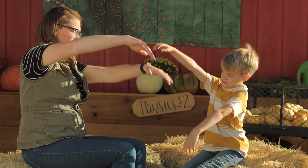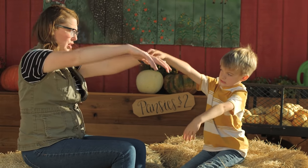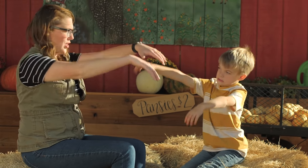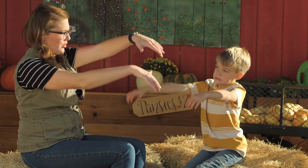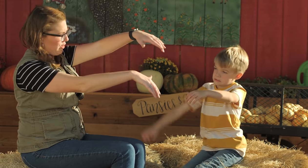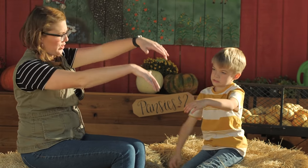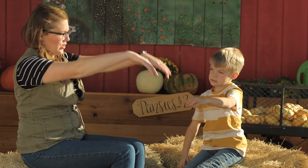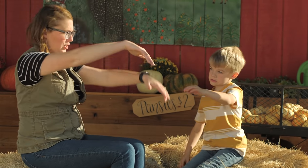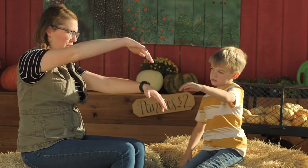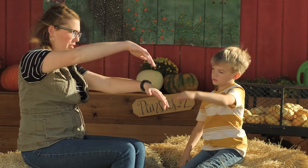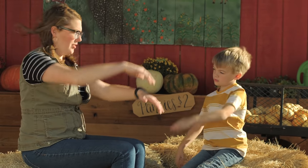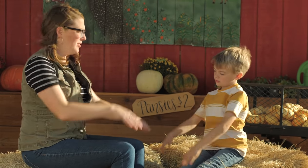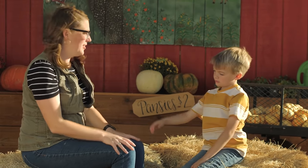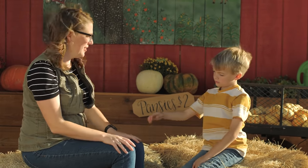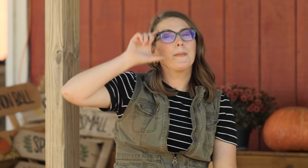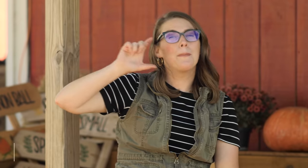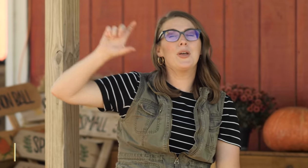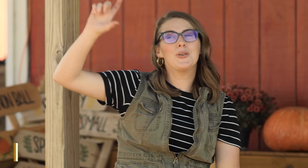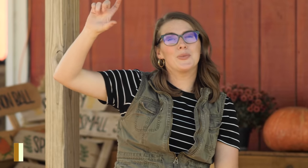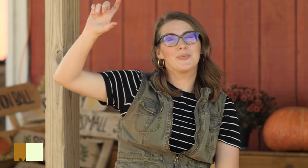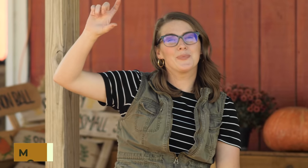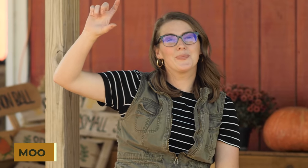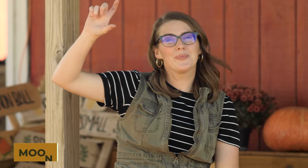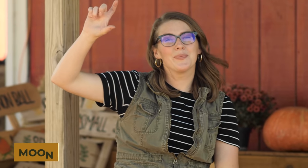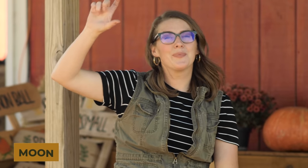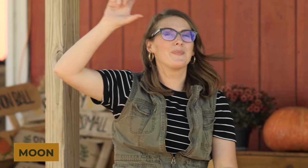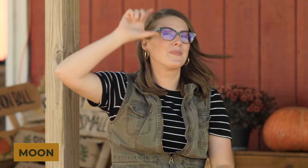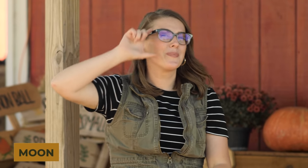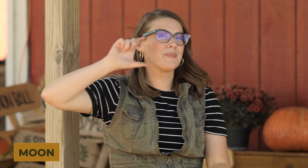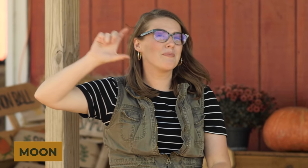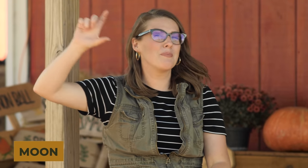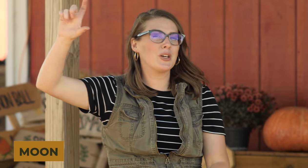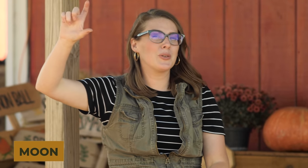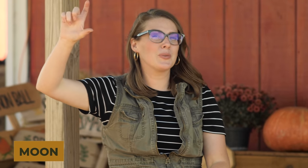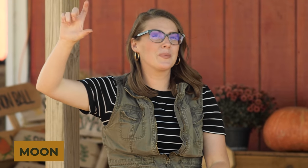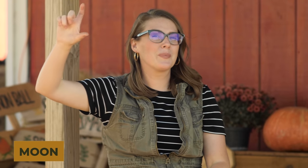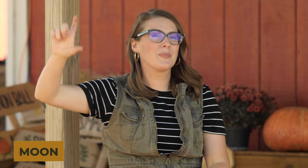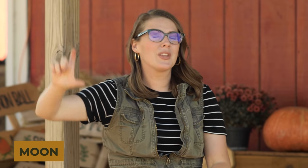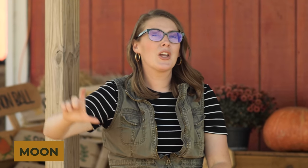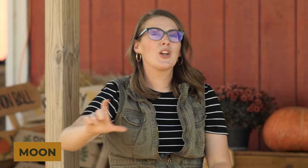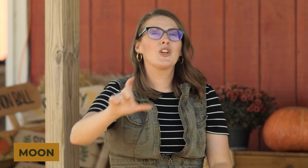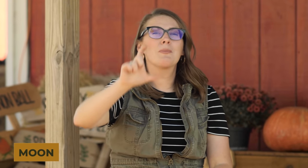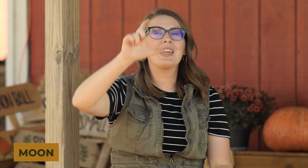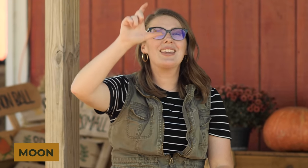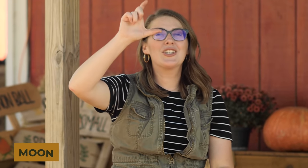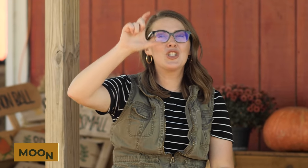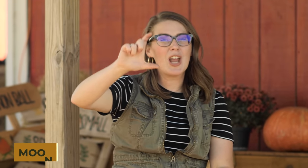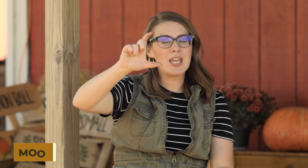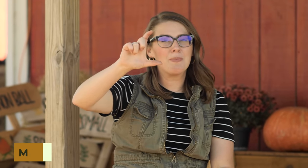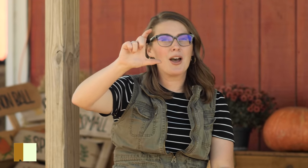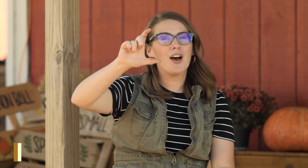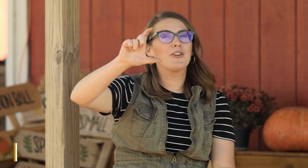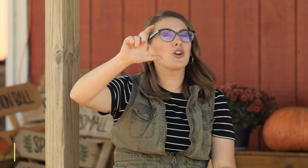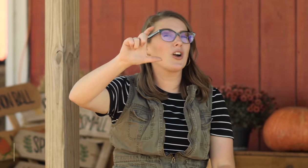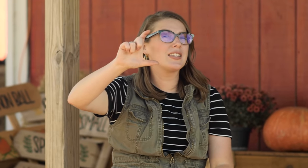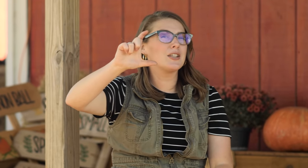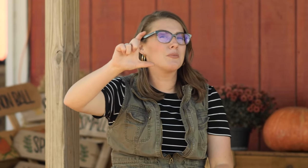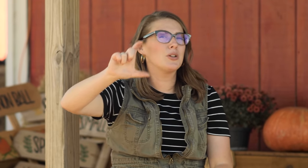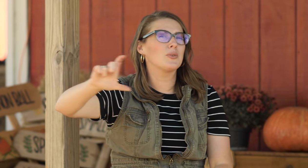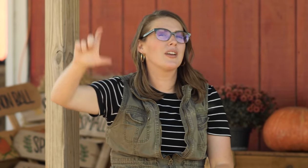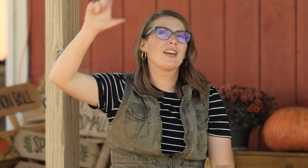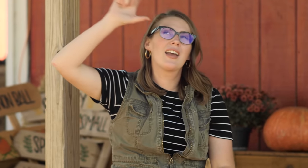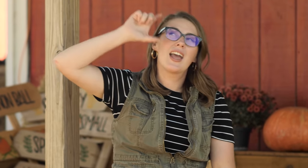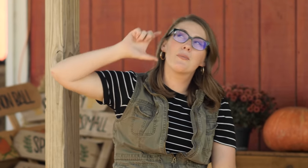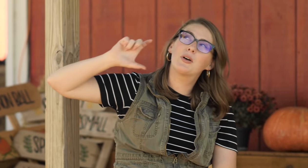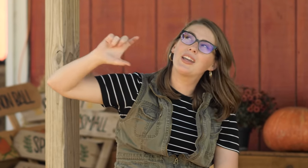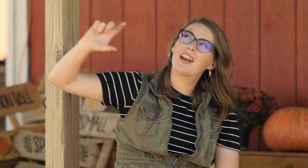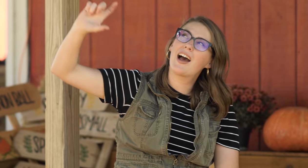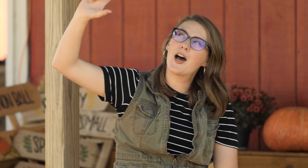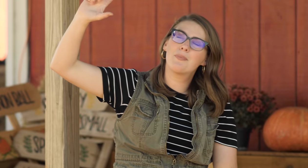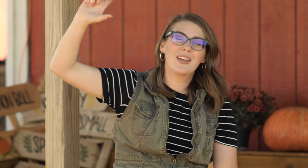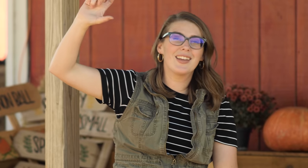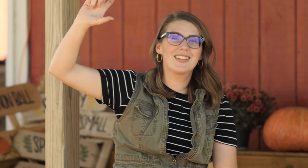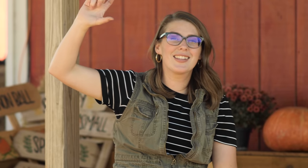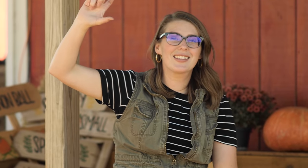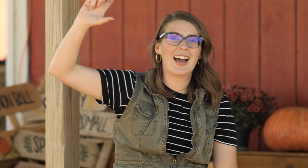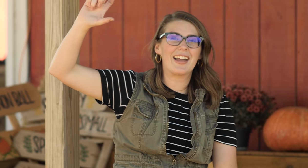Very good. 'Moon, moon', you're making the shape of a crescent moon and putting it up into the sky